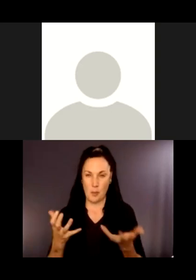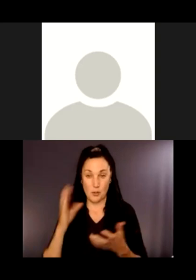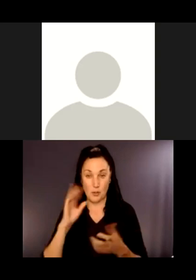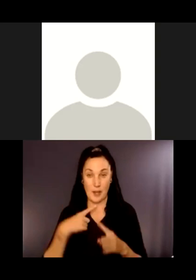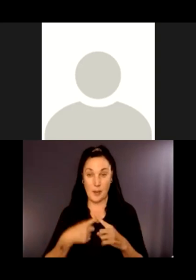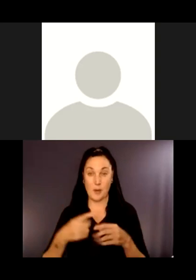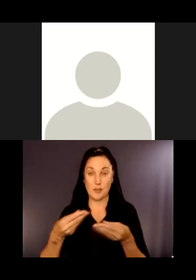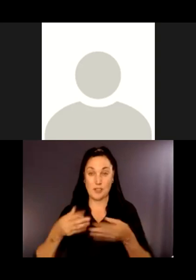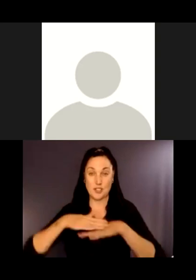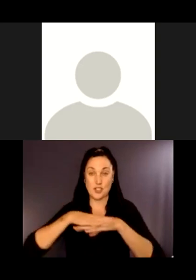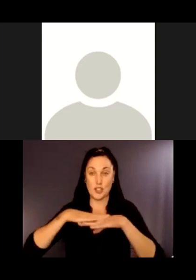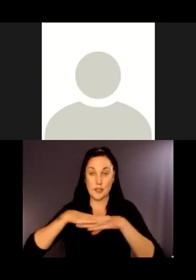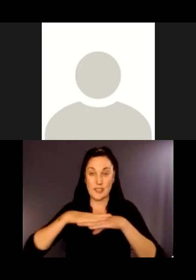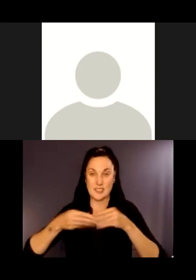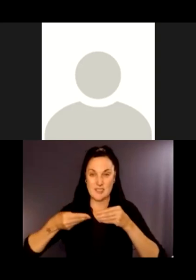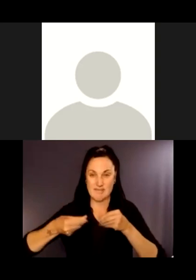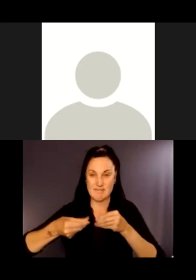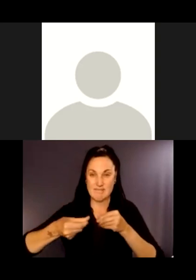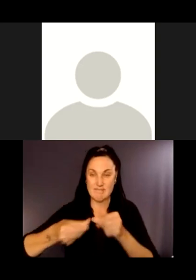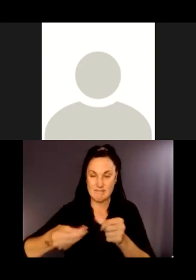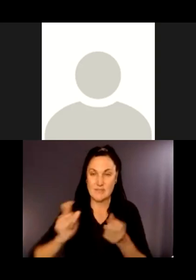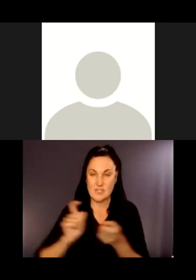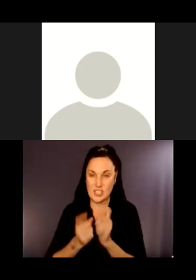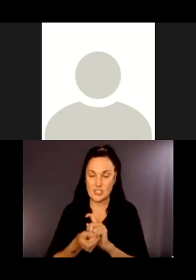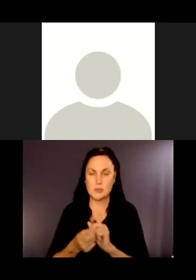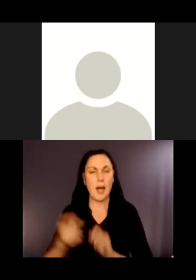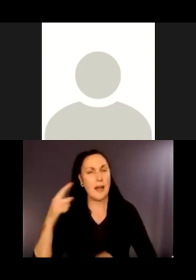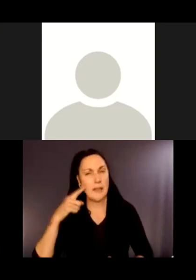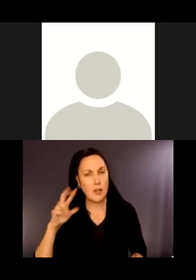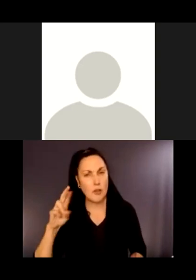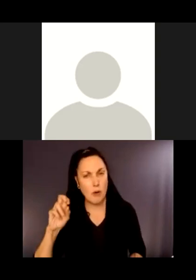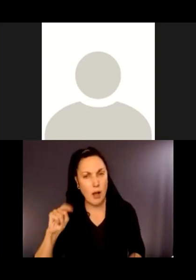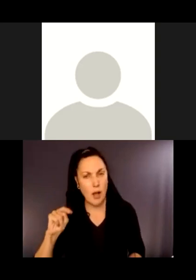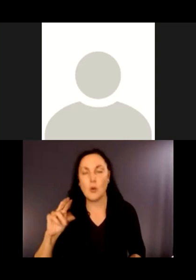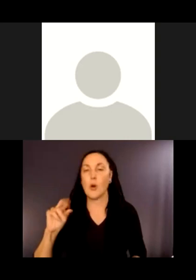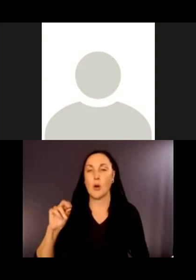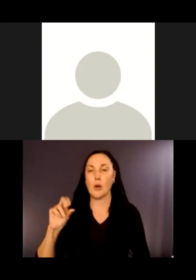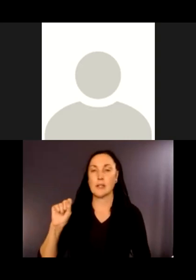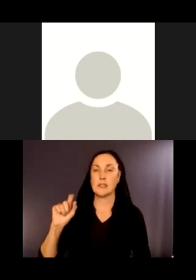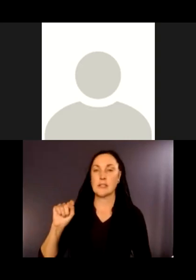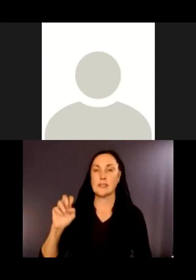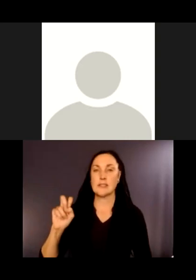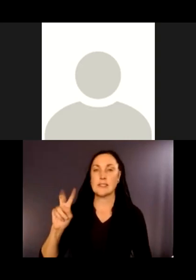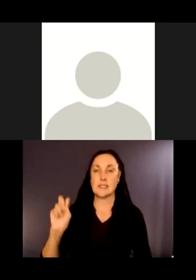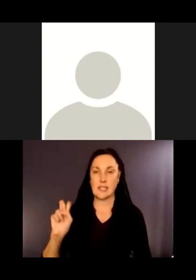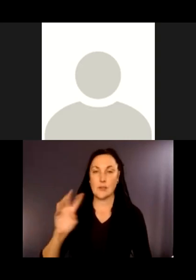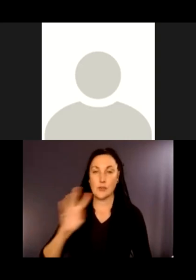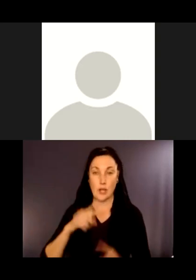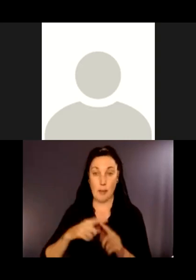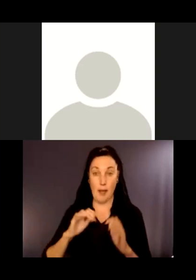I heard, I think Ron -- no, I'm sorry, it was Steve, talking about how the downloadable content was interesting for you.